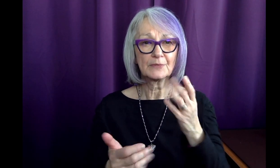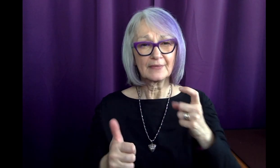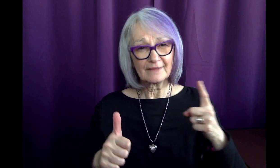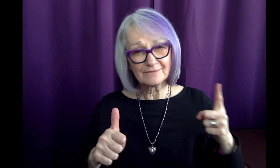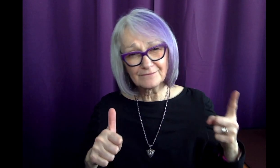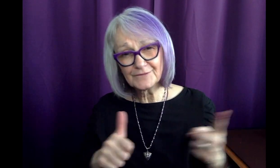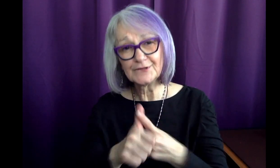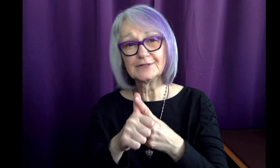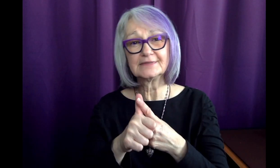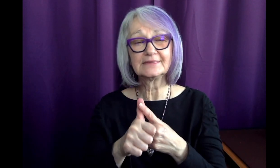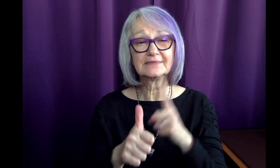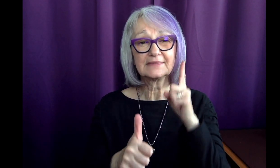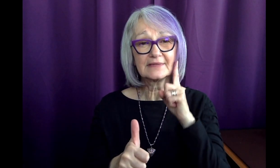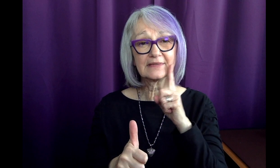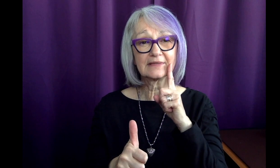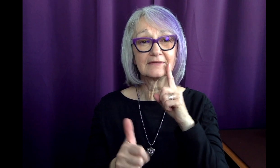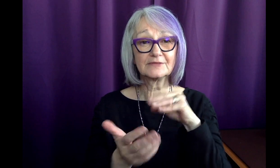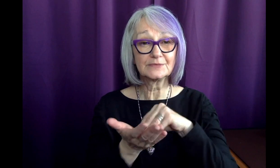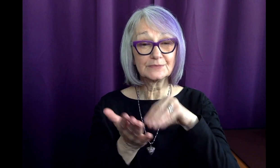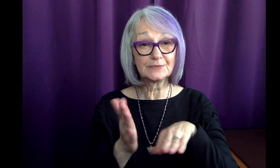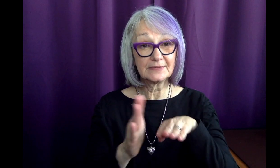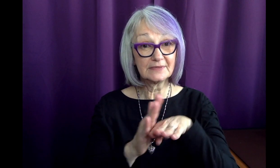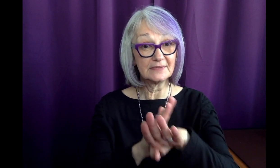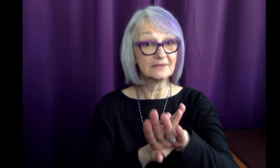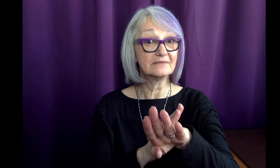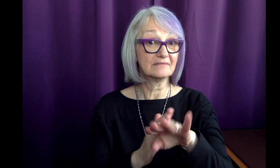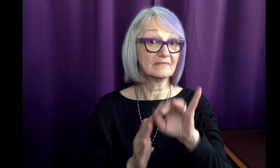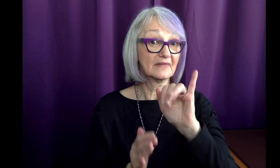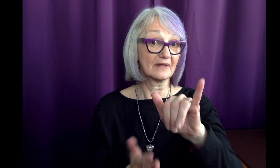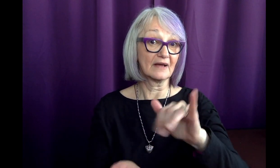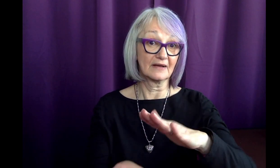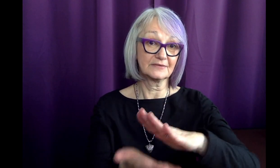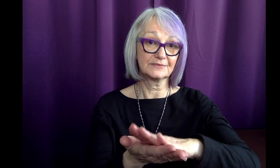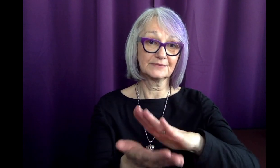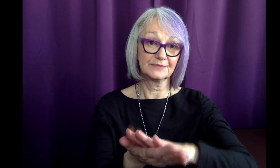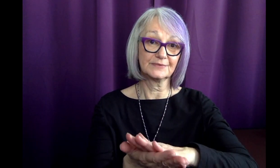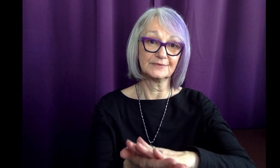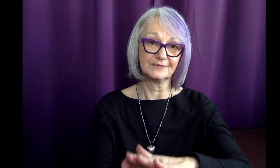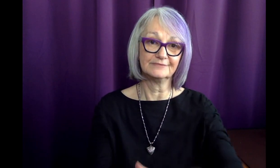She was likely the first Deaf student who attended that school!